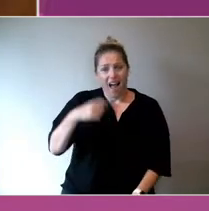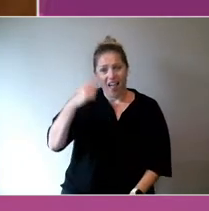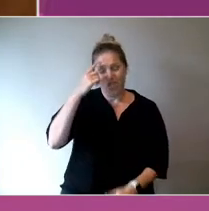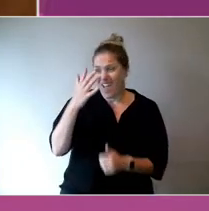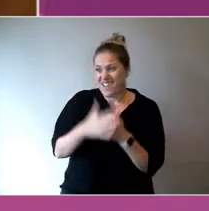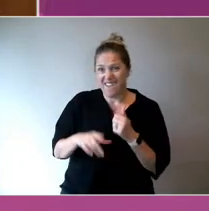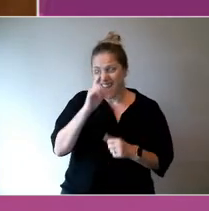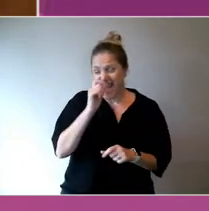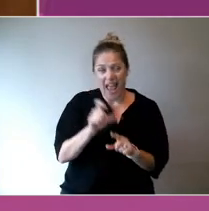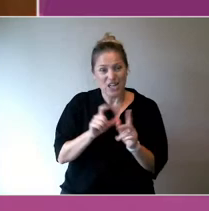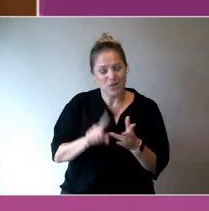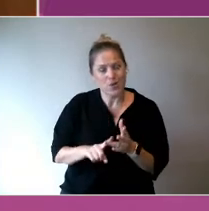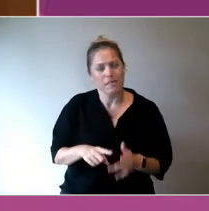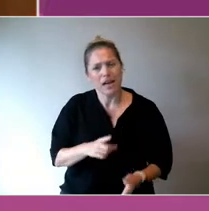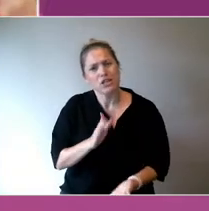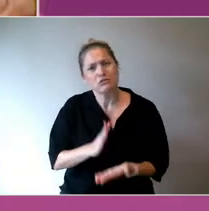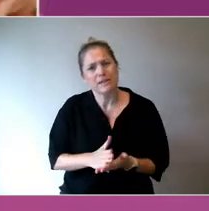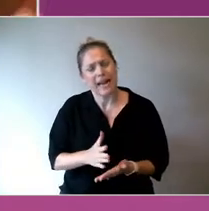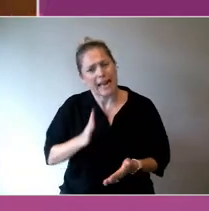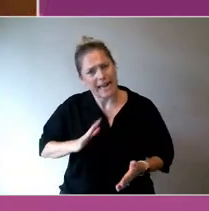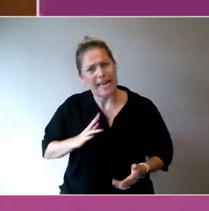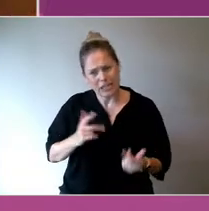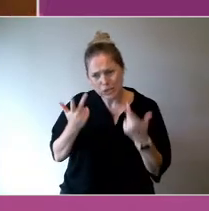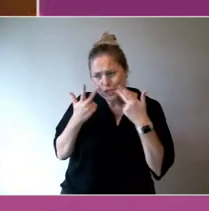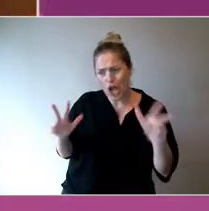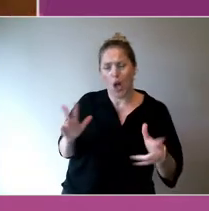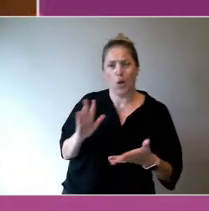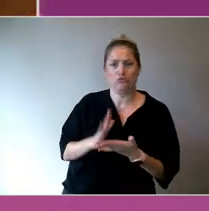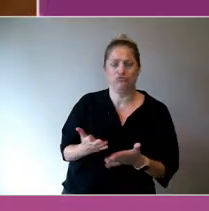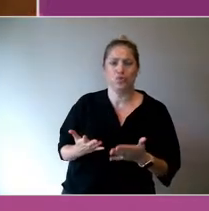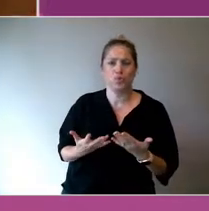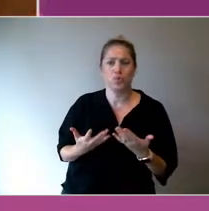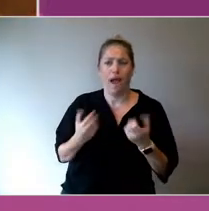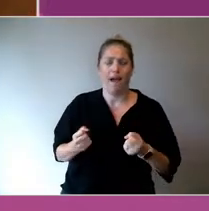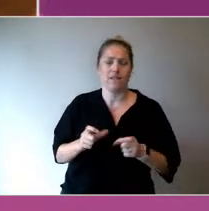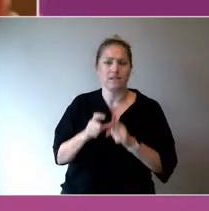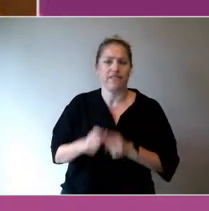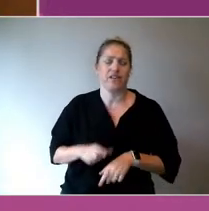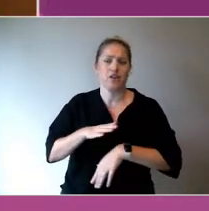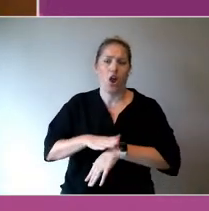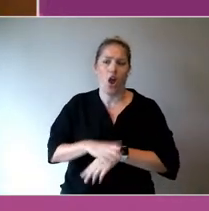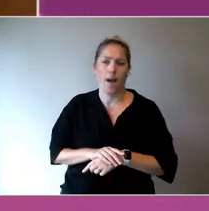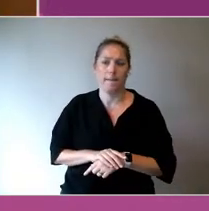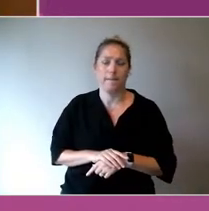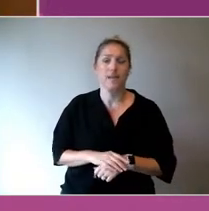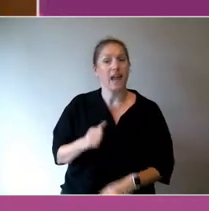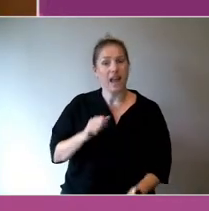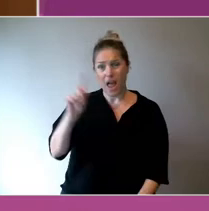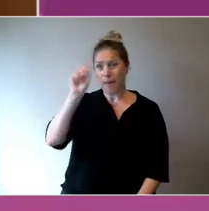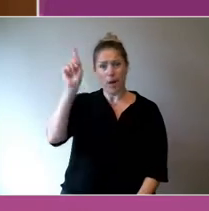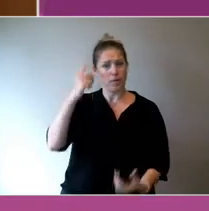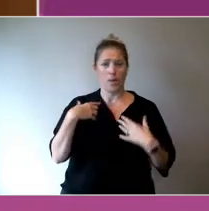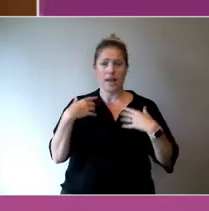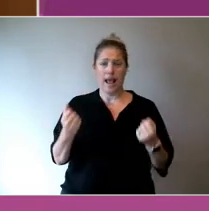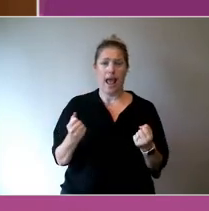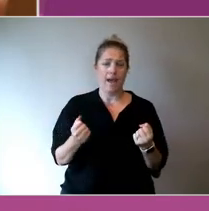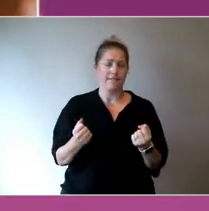We have to expand and hold the moment and that is, you know, it's inconvenient that